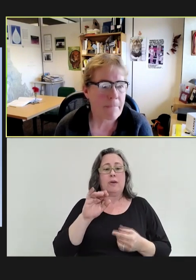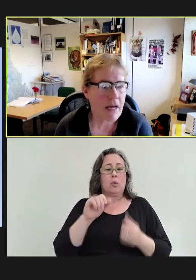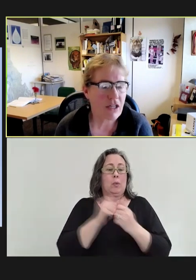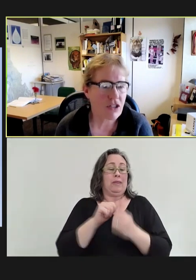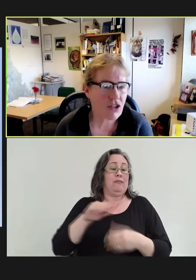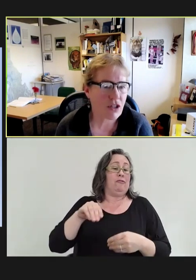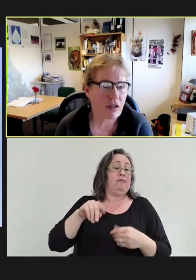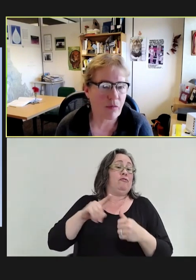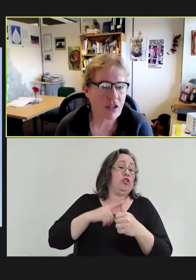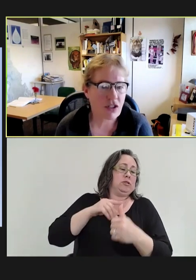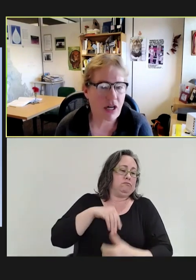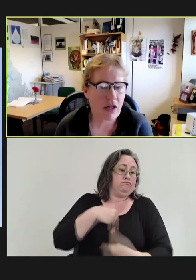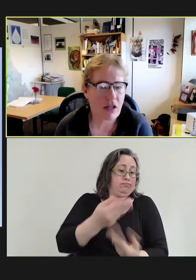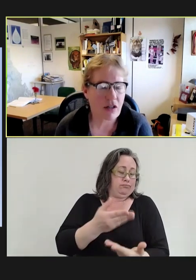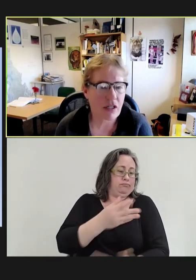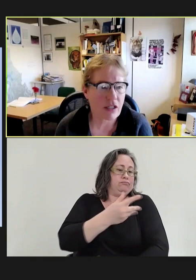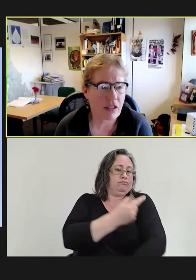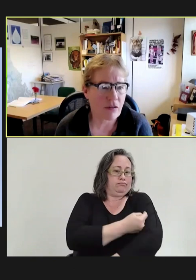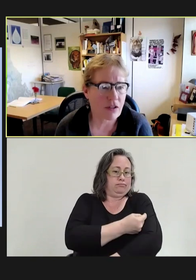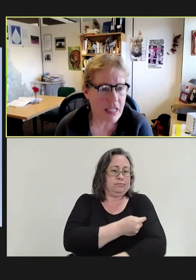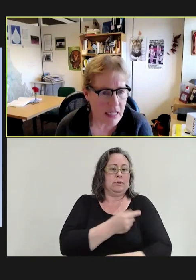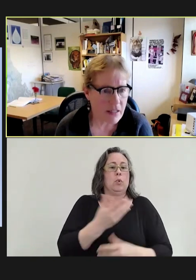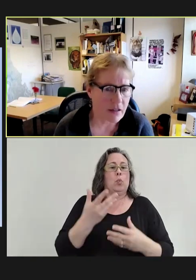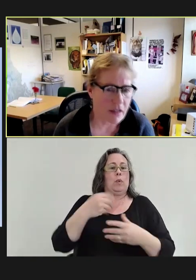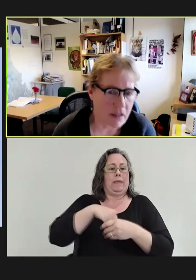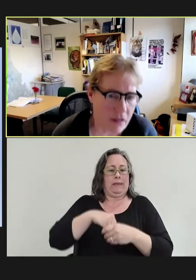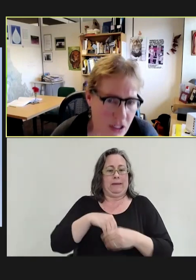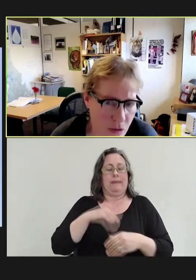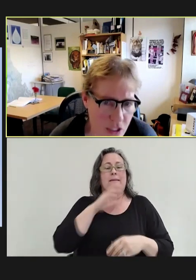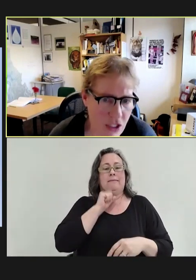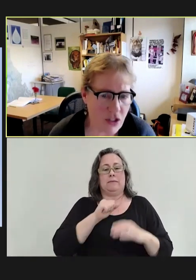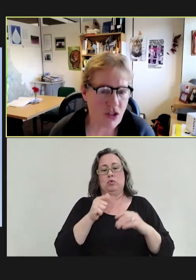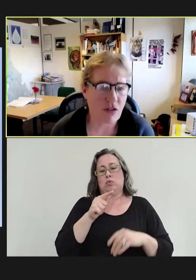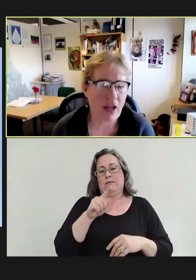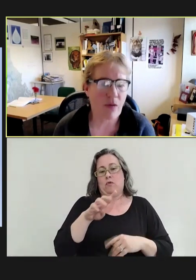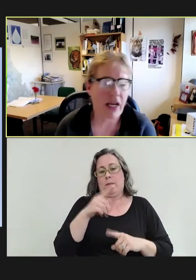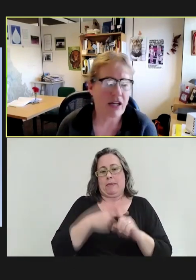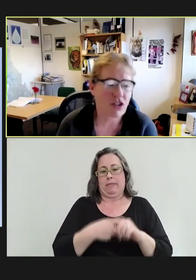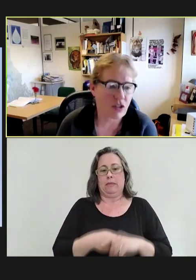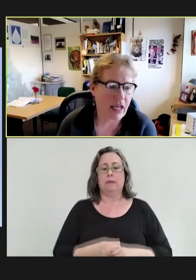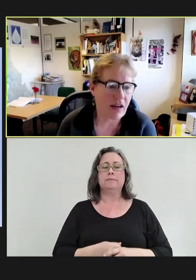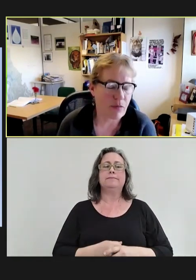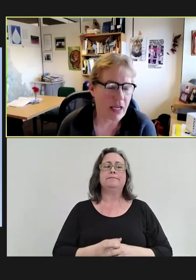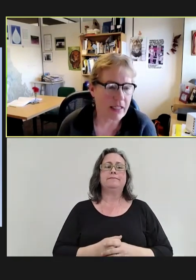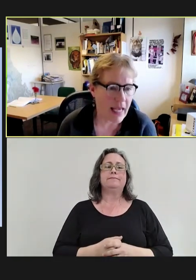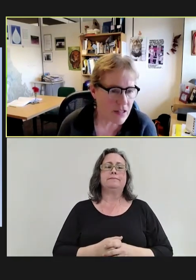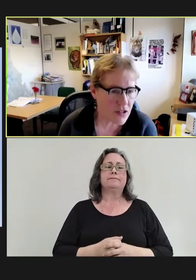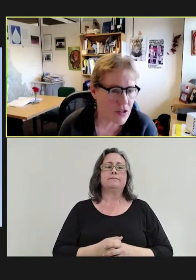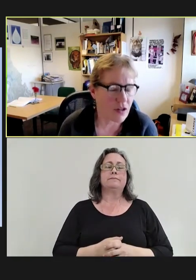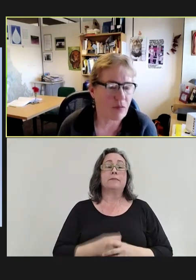And in addition, amongst our -- in Teen National Immunization Survey, we actually have made gains